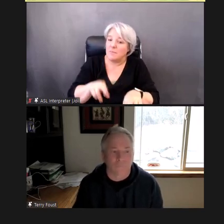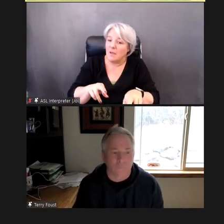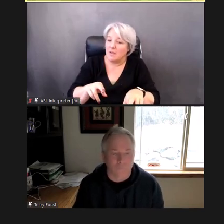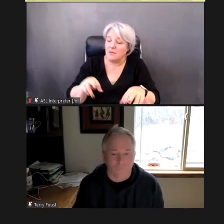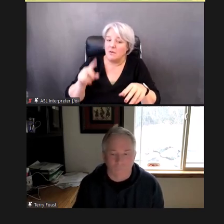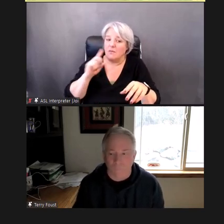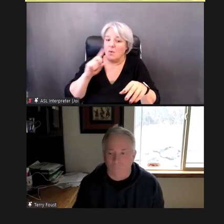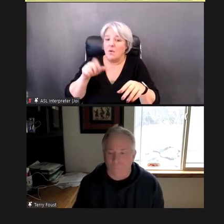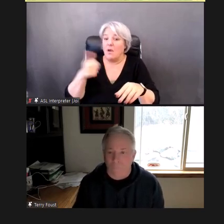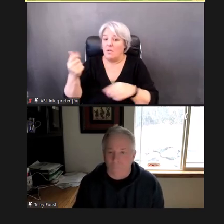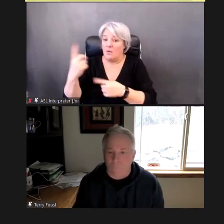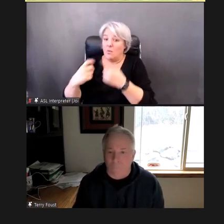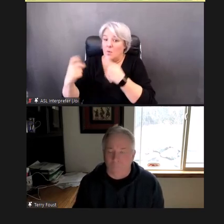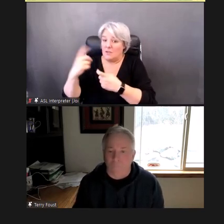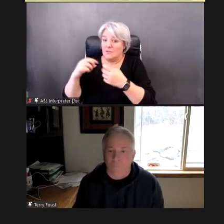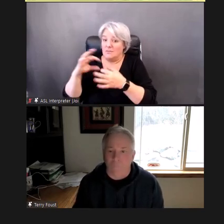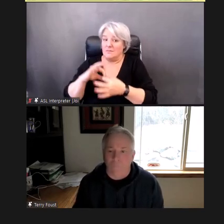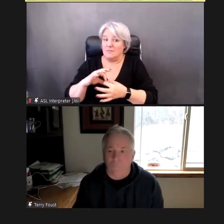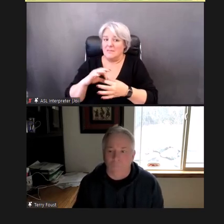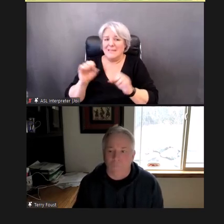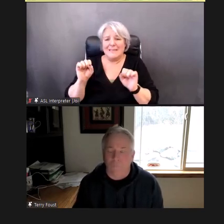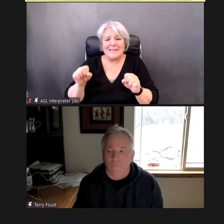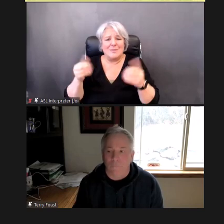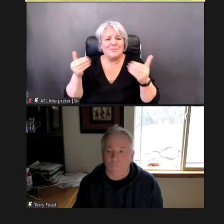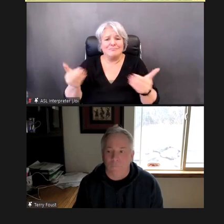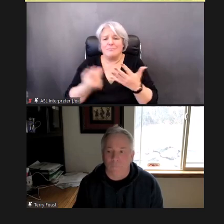review this -- this procedure?